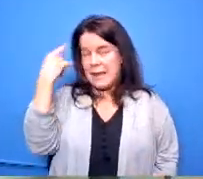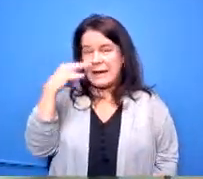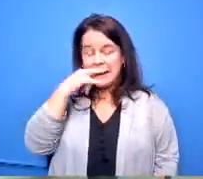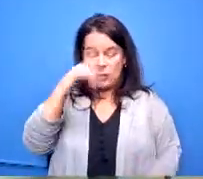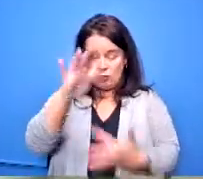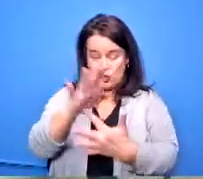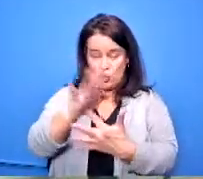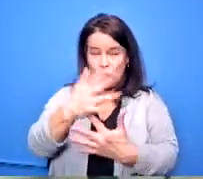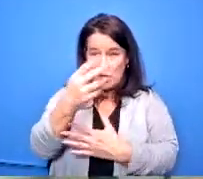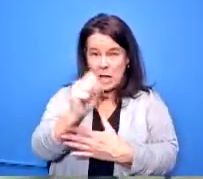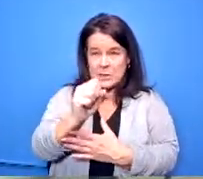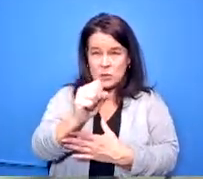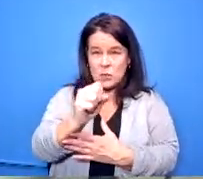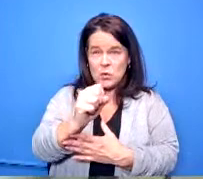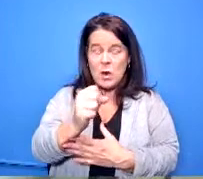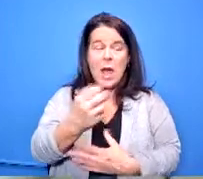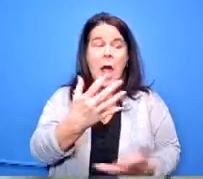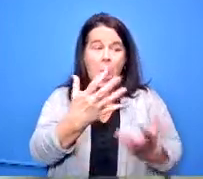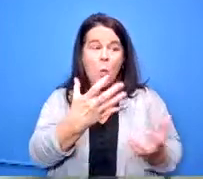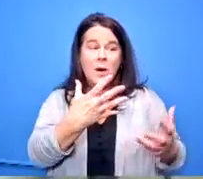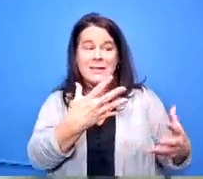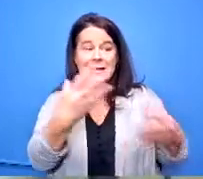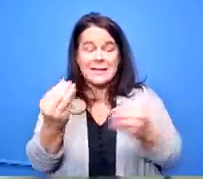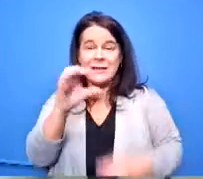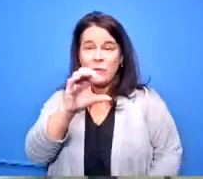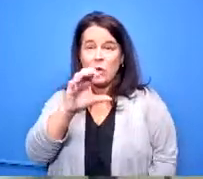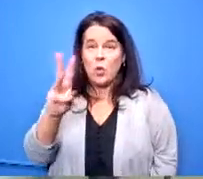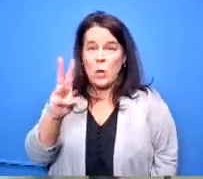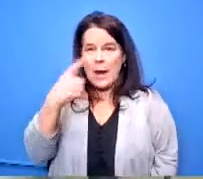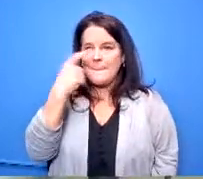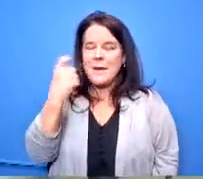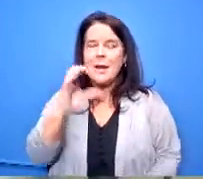school i asked to be transferred out of colonel white because the curriculum wasn't challenging